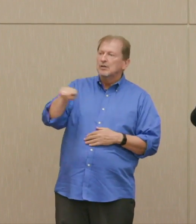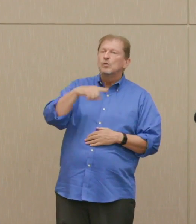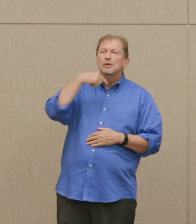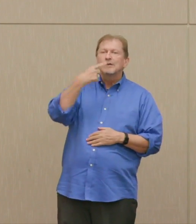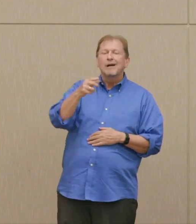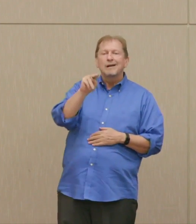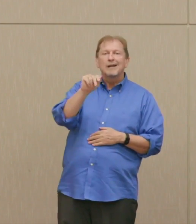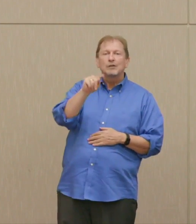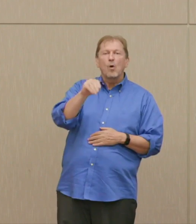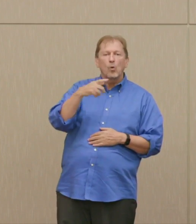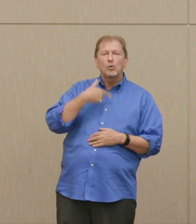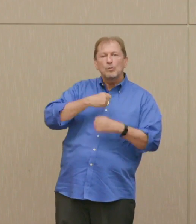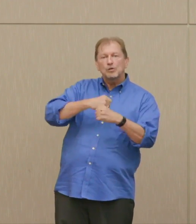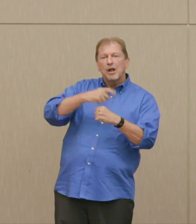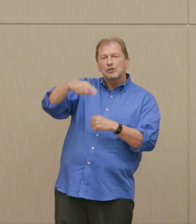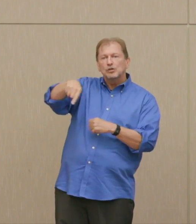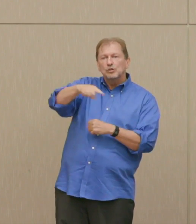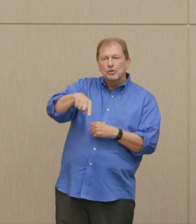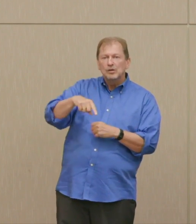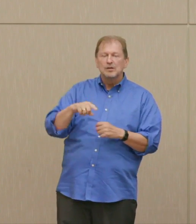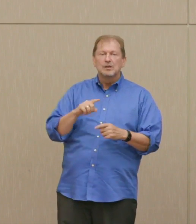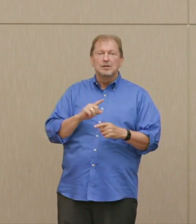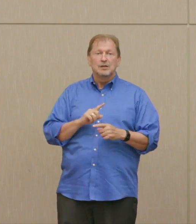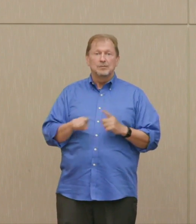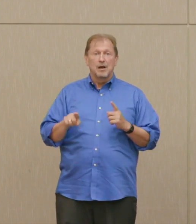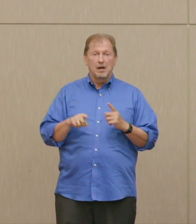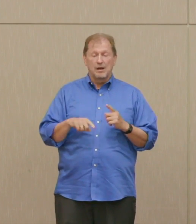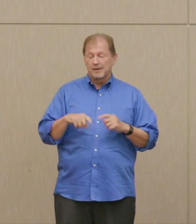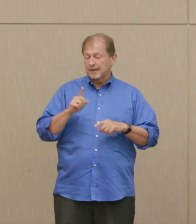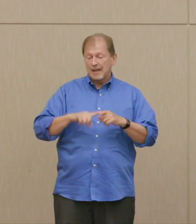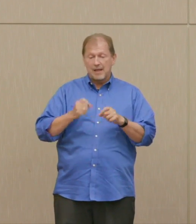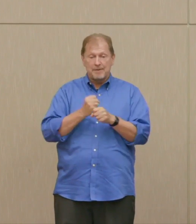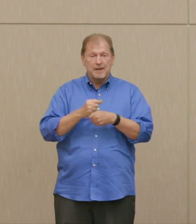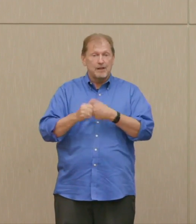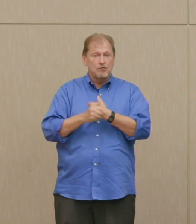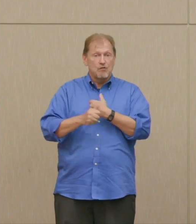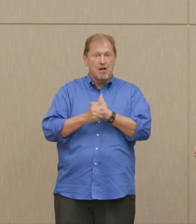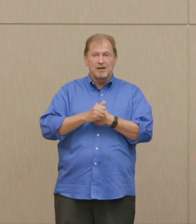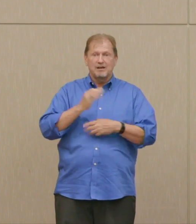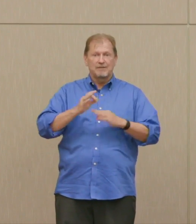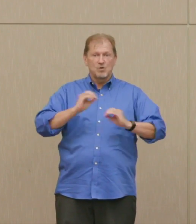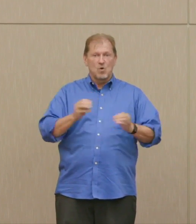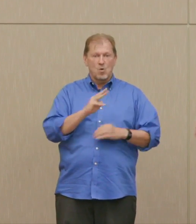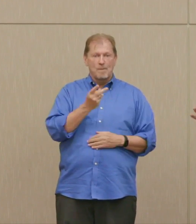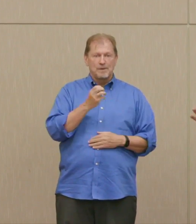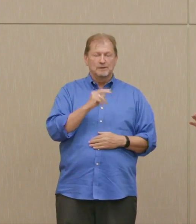threat, and we can't make the threat unless we have the weapons ready to go, thus preserving